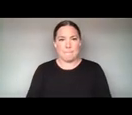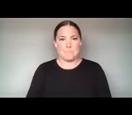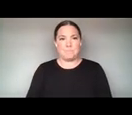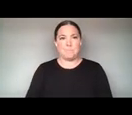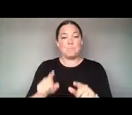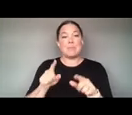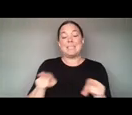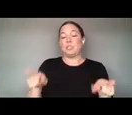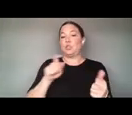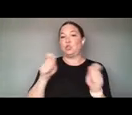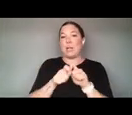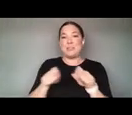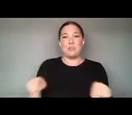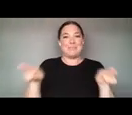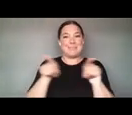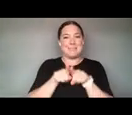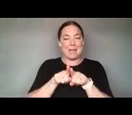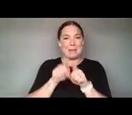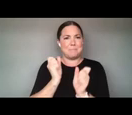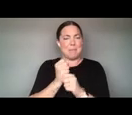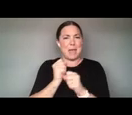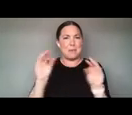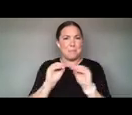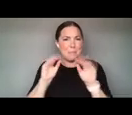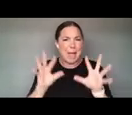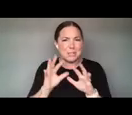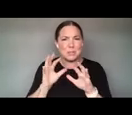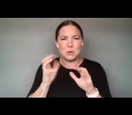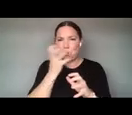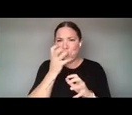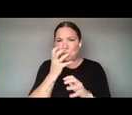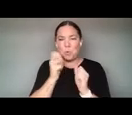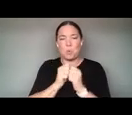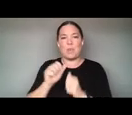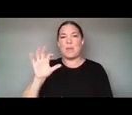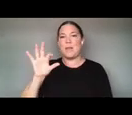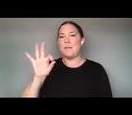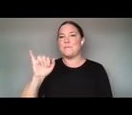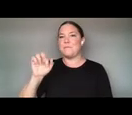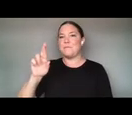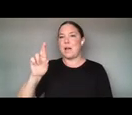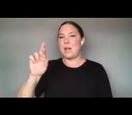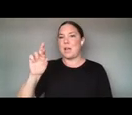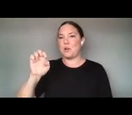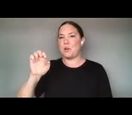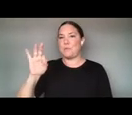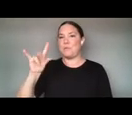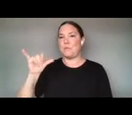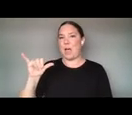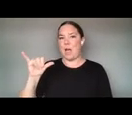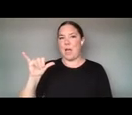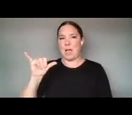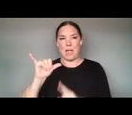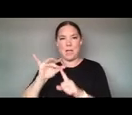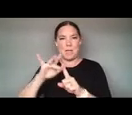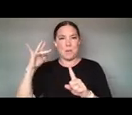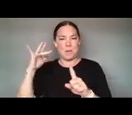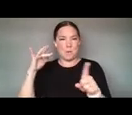IS MADE MAGICAL WITH FIREFLY EFFECTS. OH I CAN SEE YOU'RE CURIOUS.